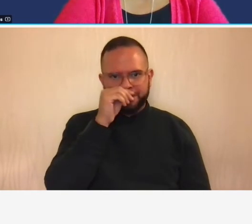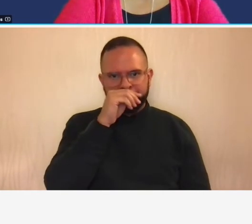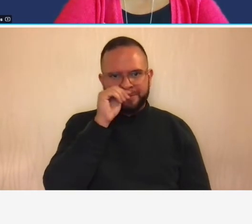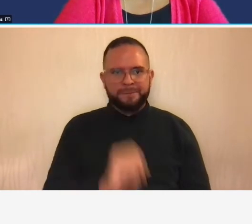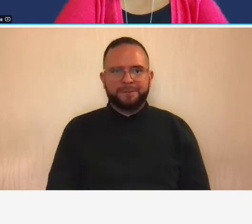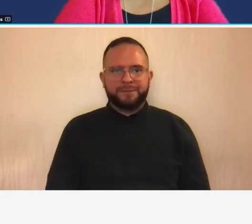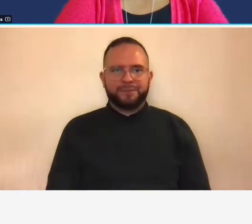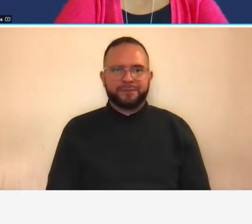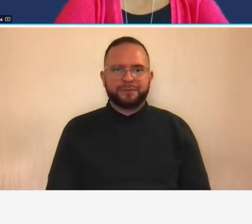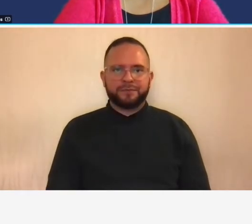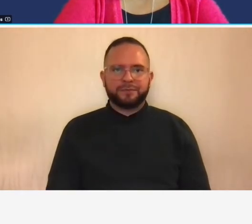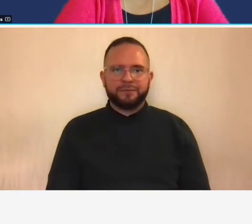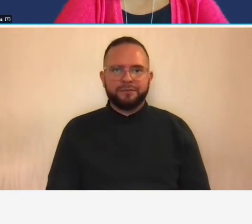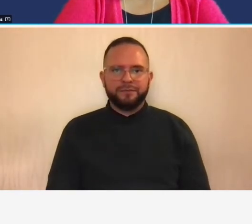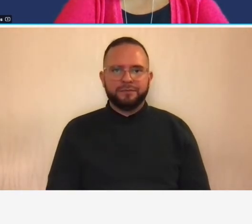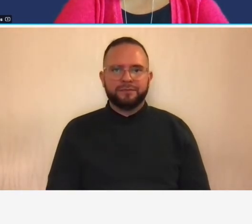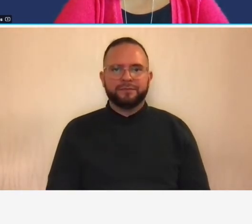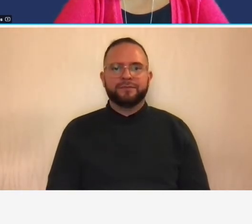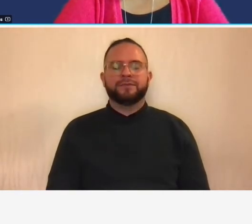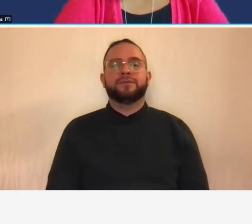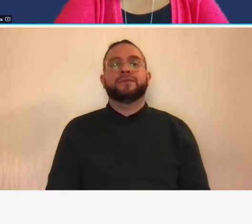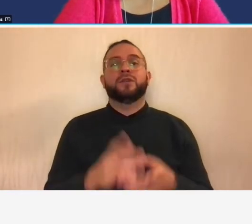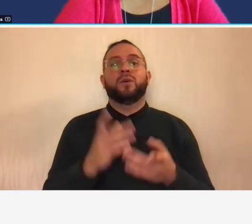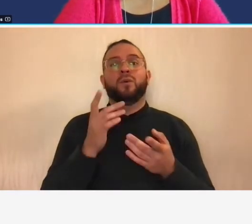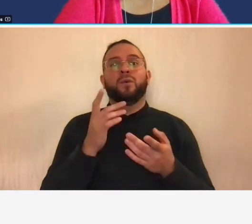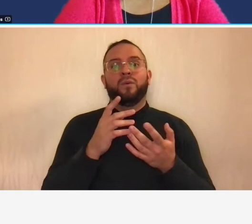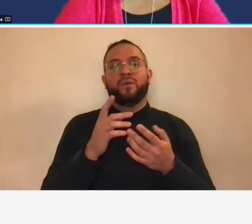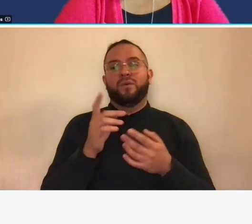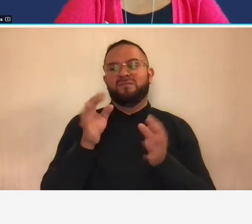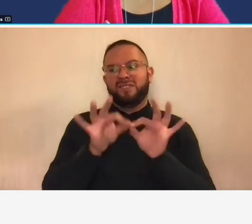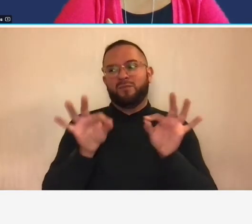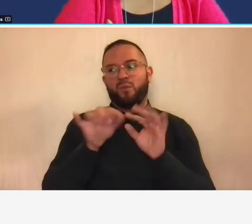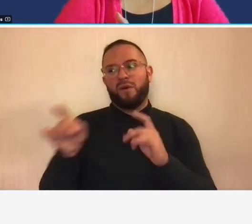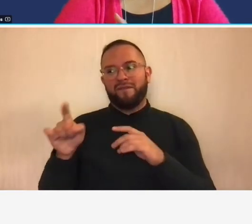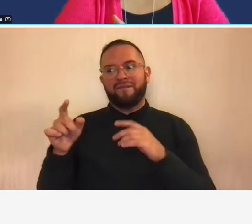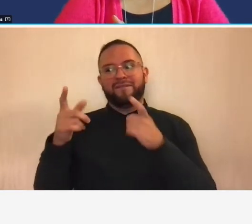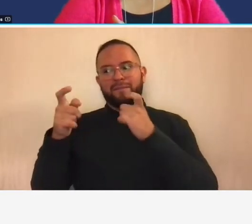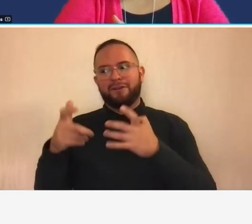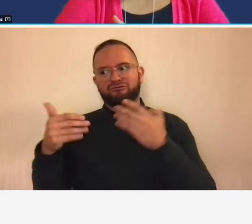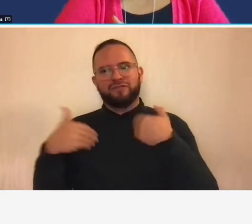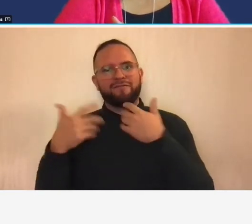have key information is is great but really the key here is ddot doesn't want you invoicing the